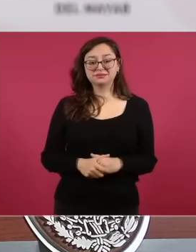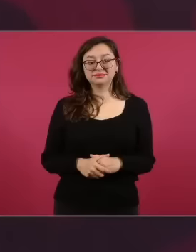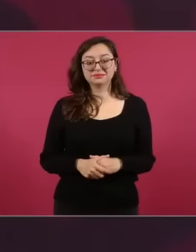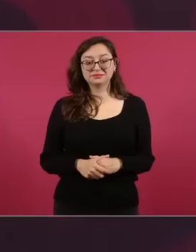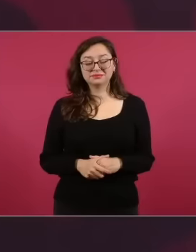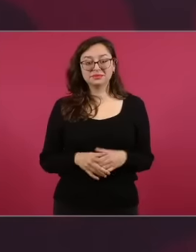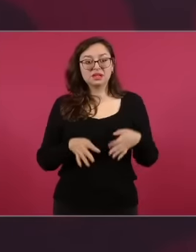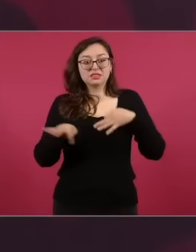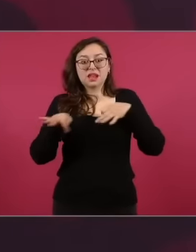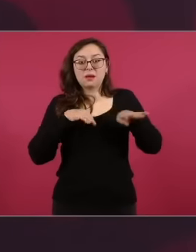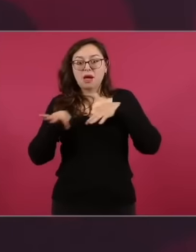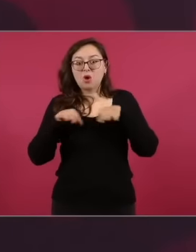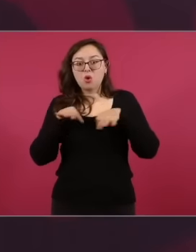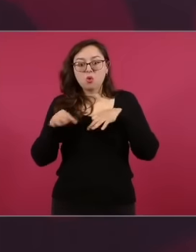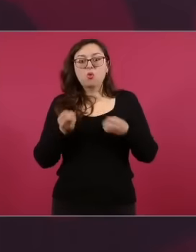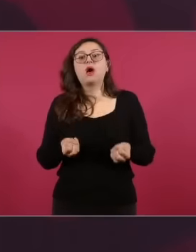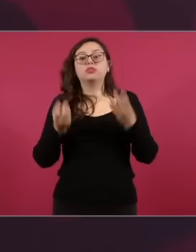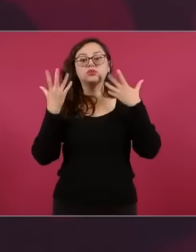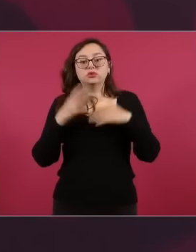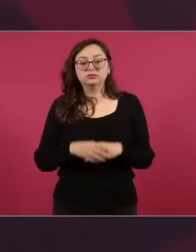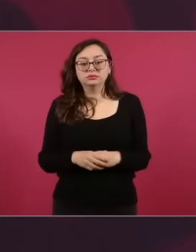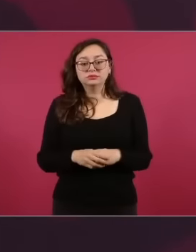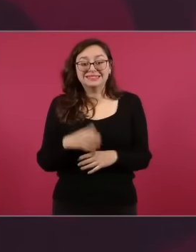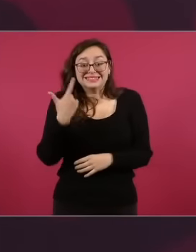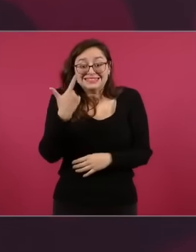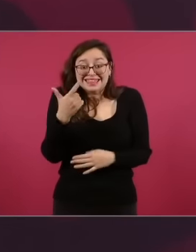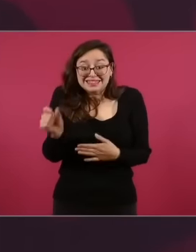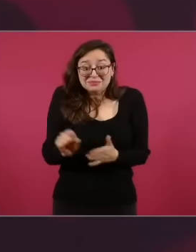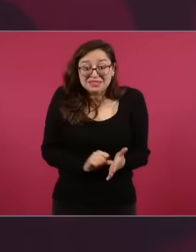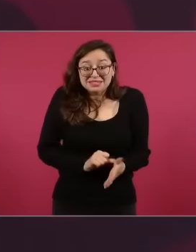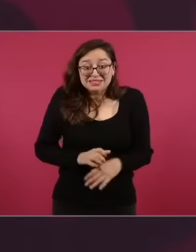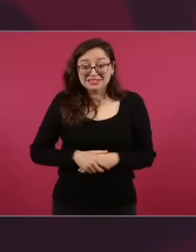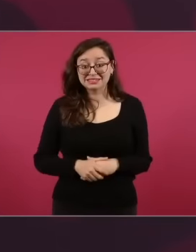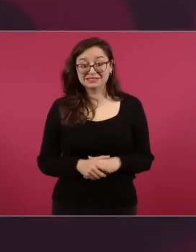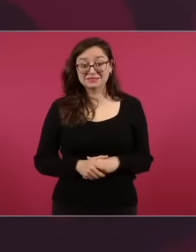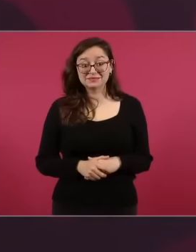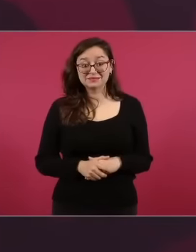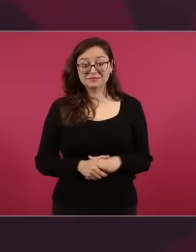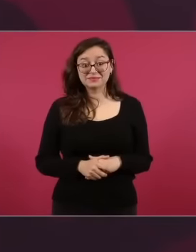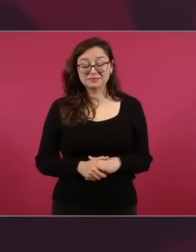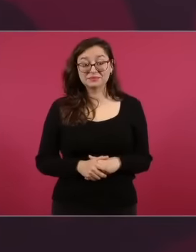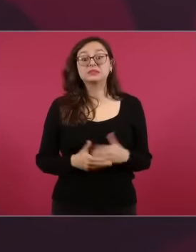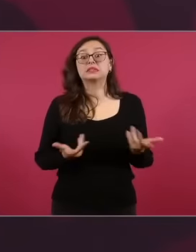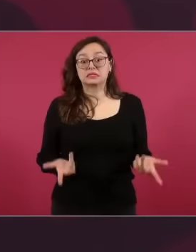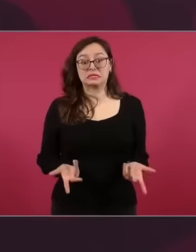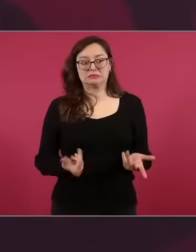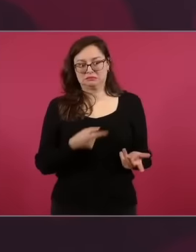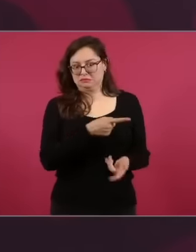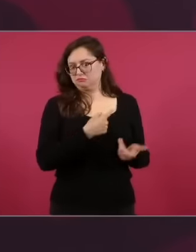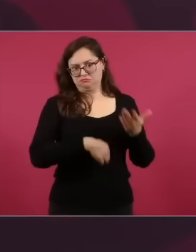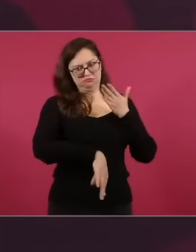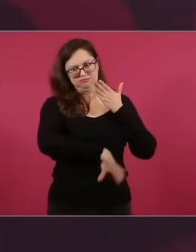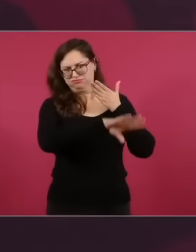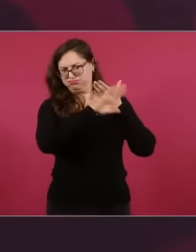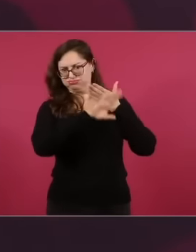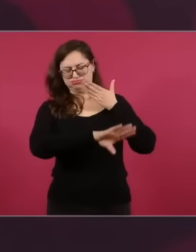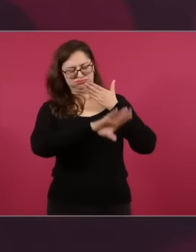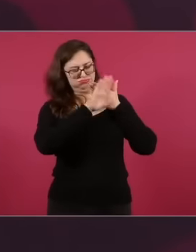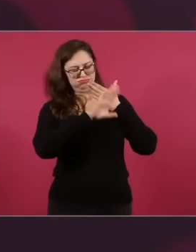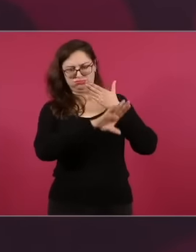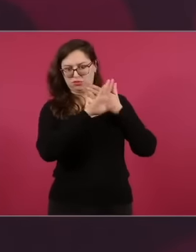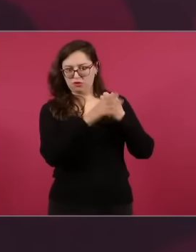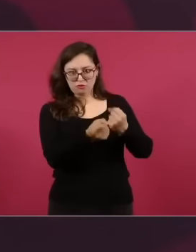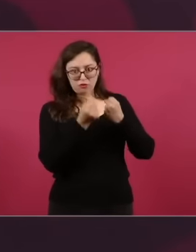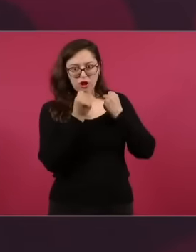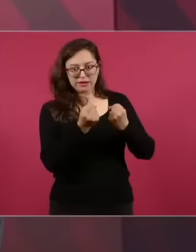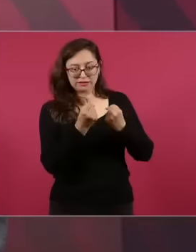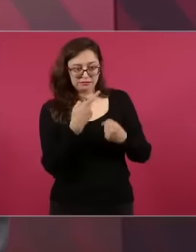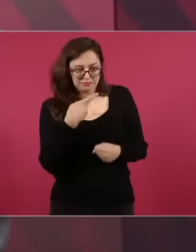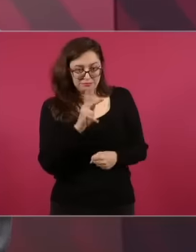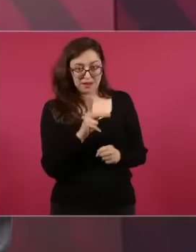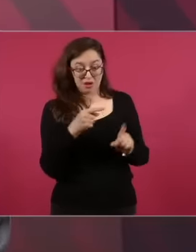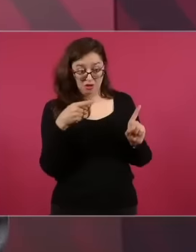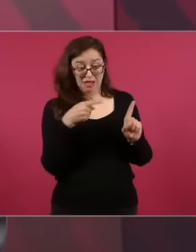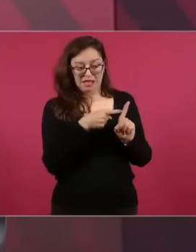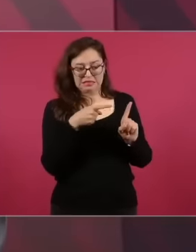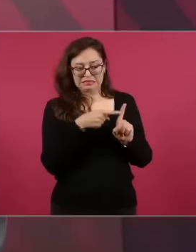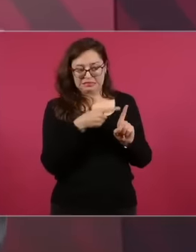months. Well, that man, even with all that, is also a member of the National College and